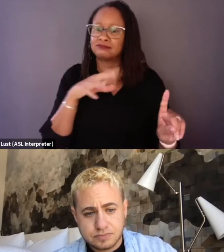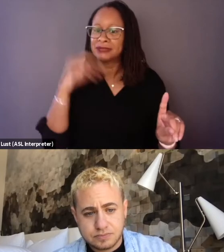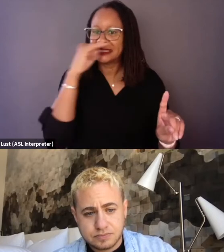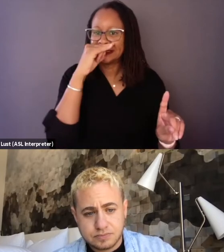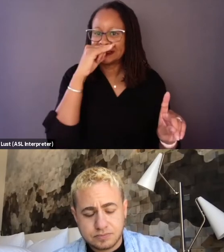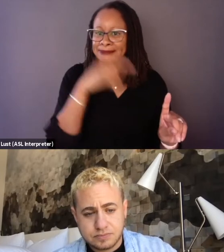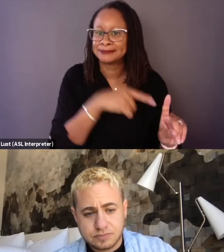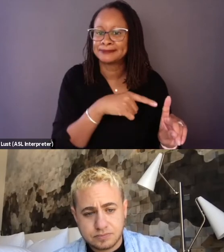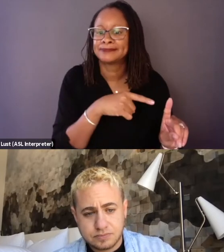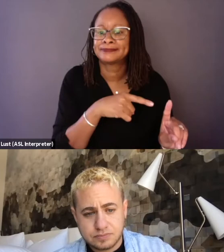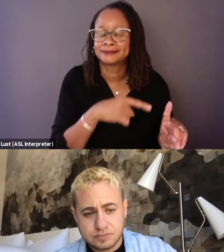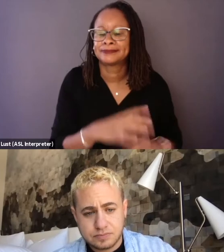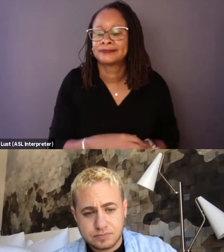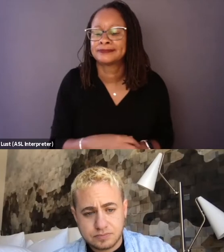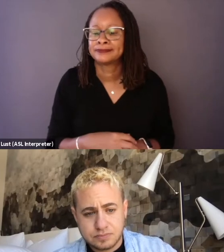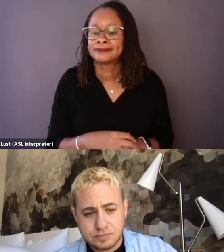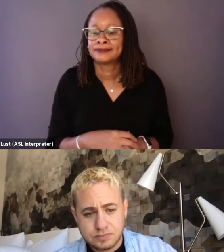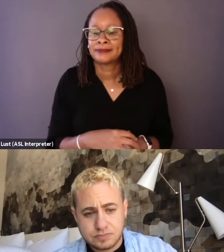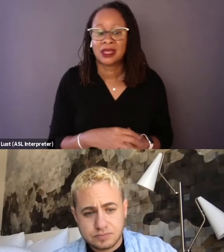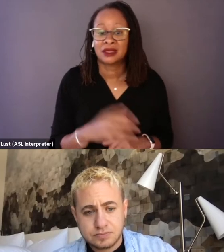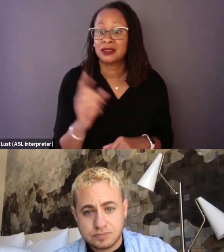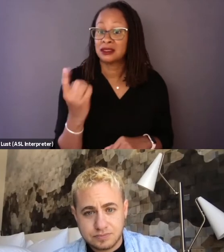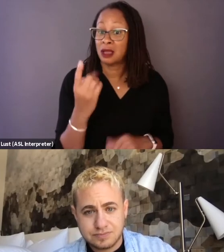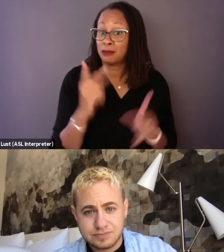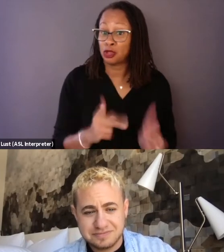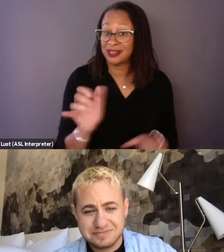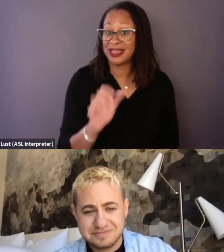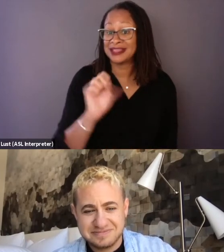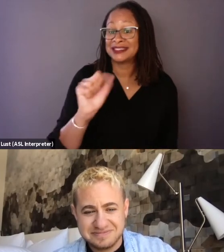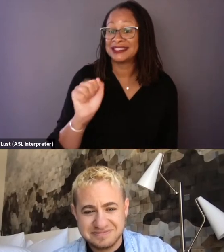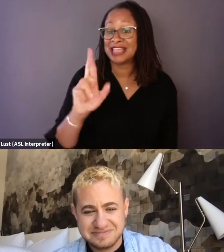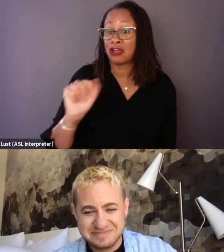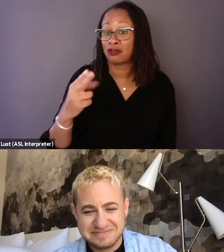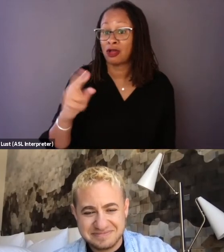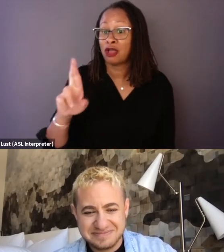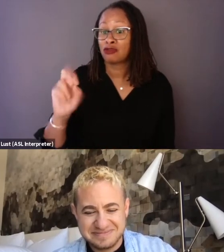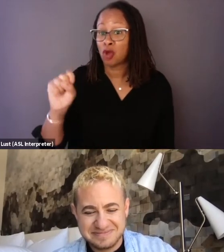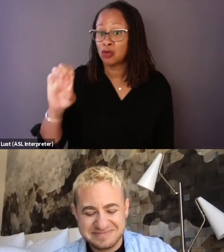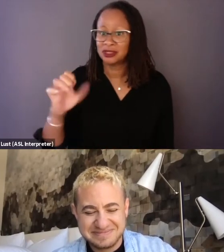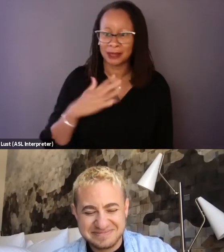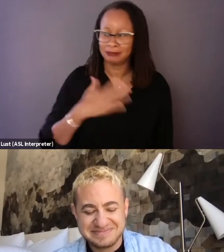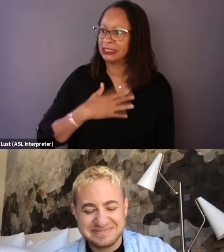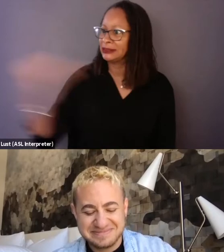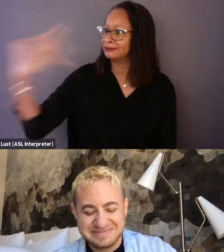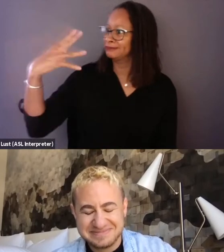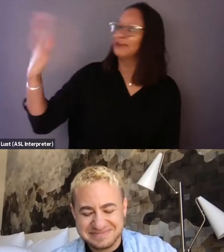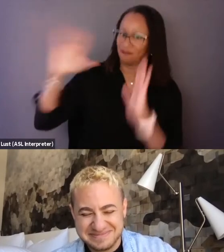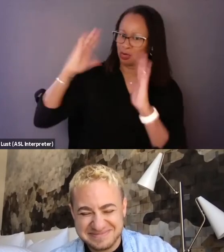And someone like Sarah Rose who is like, please point the spotlight, I want the spotlight. Give it to me.